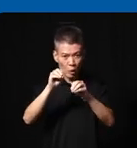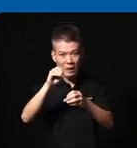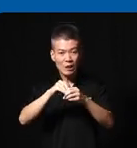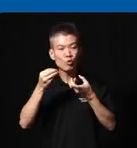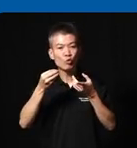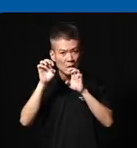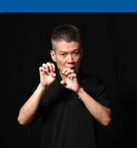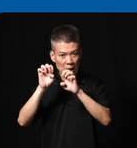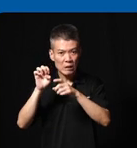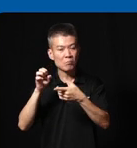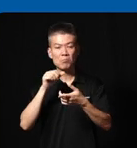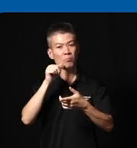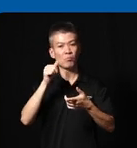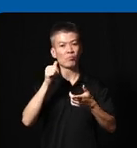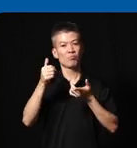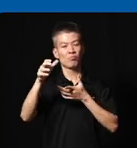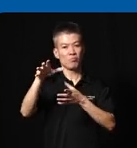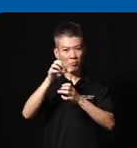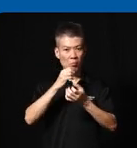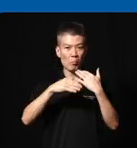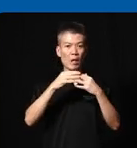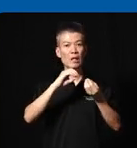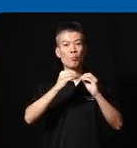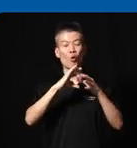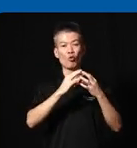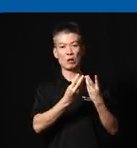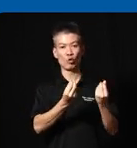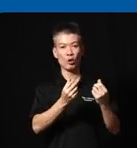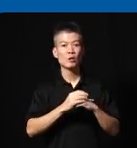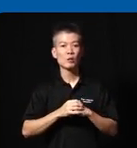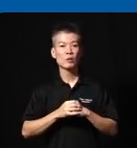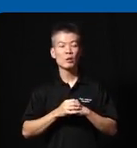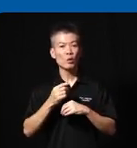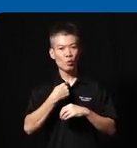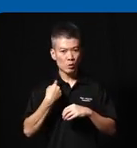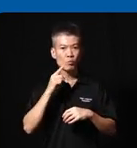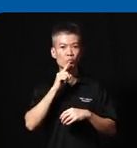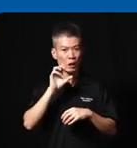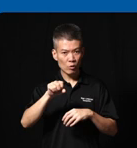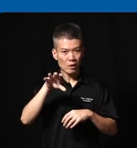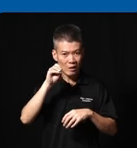education was not reciprocated with the number of solutions so we really had to take a good